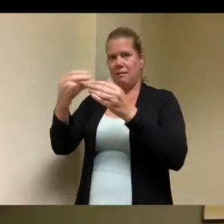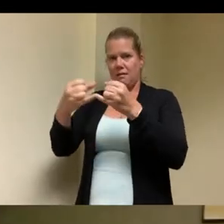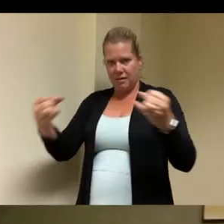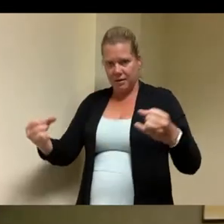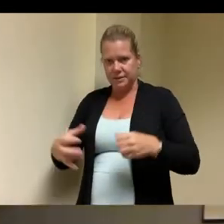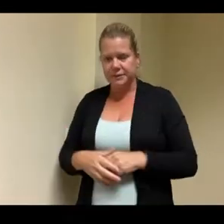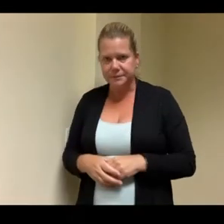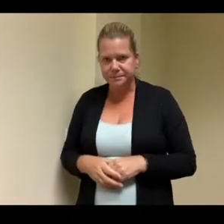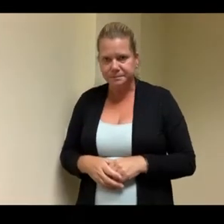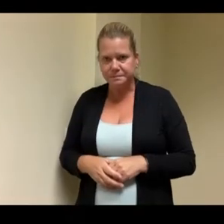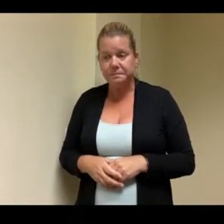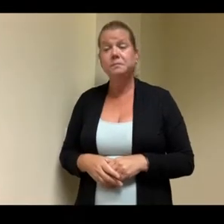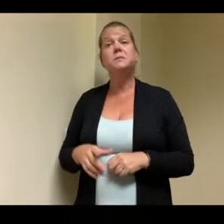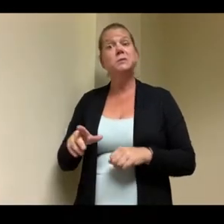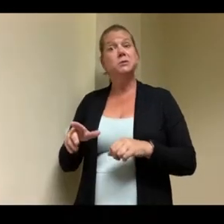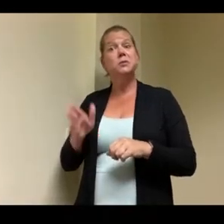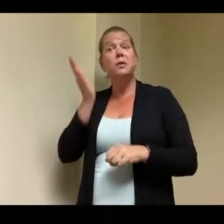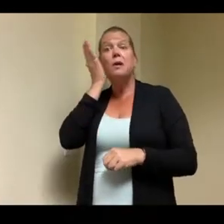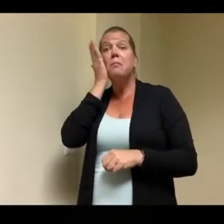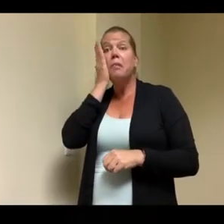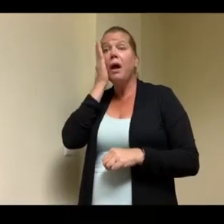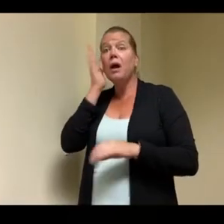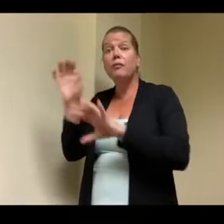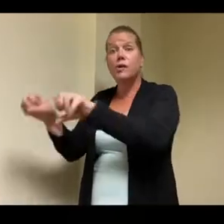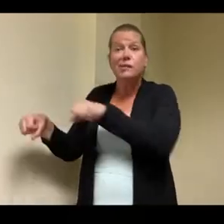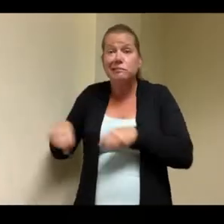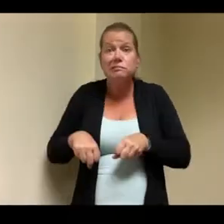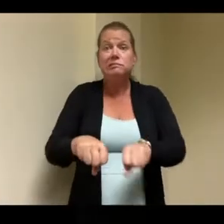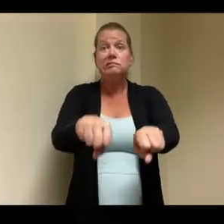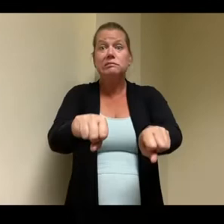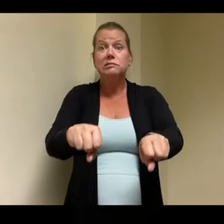have that luxury at work inc some of our homes are pretty old